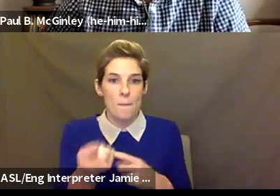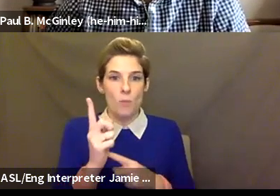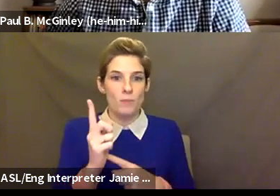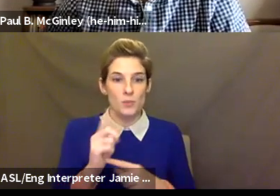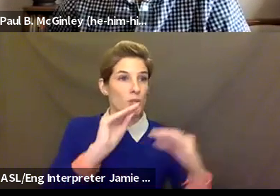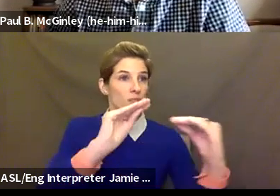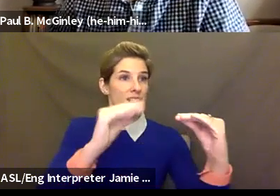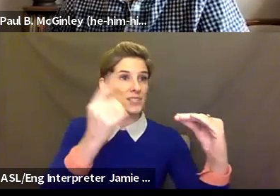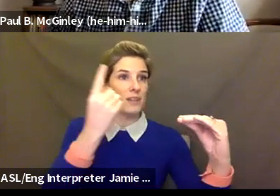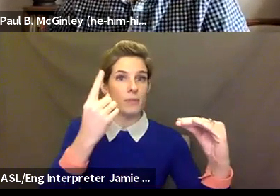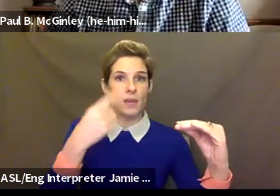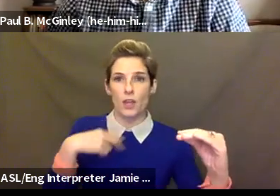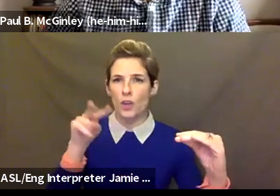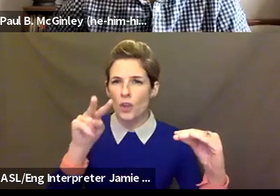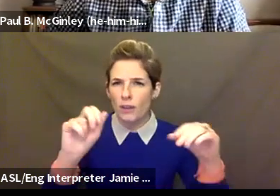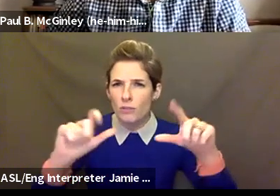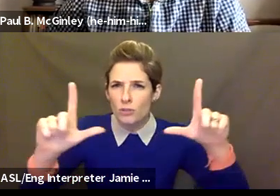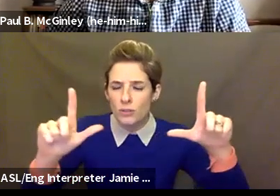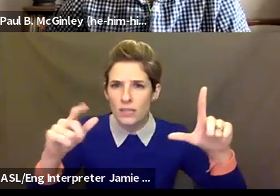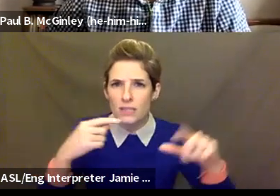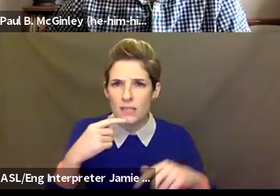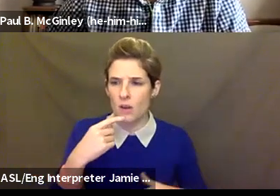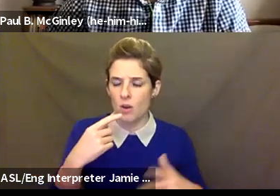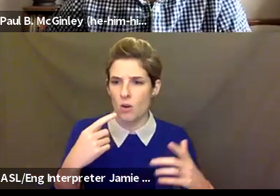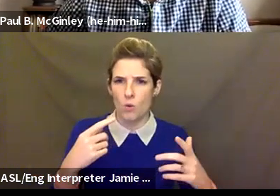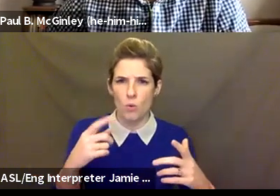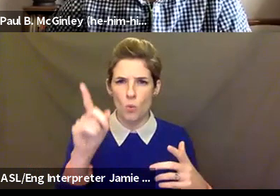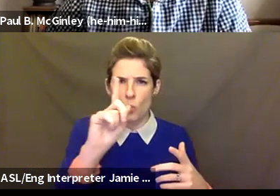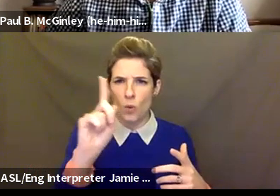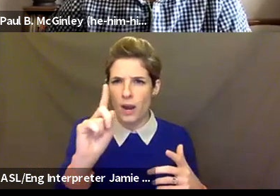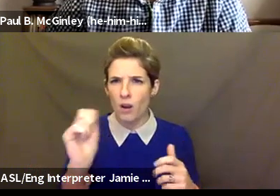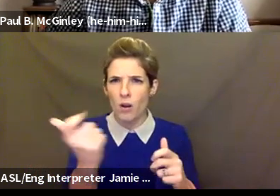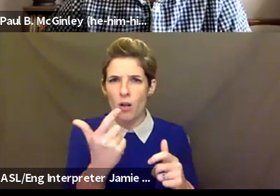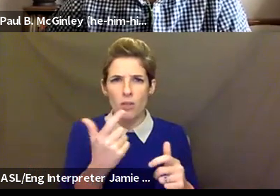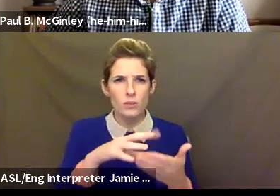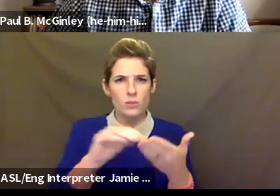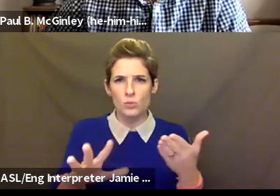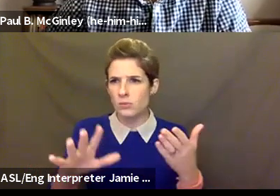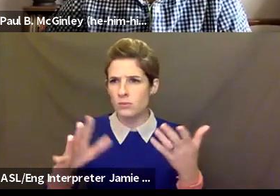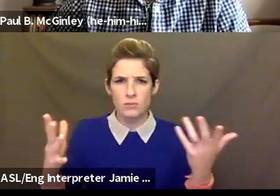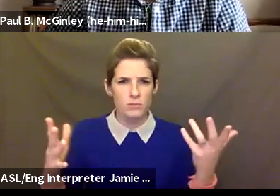of a sudden, you're looking at a screen and you're saying to yourself, "Oh, well, where did everyone go?" Right? And just,